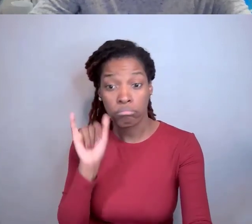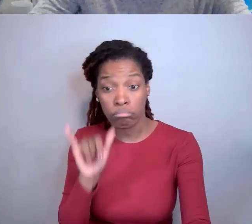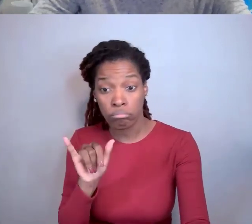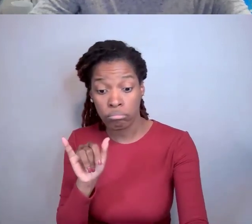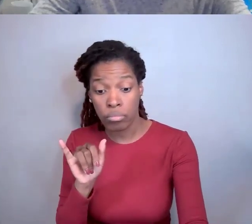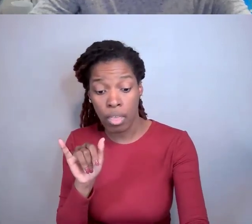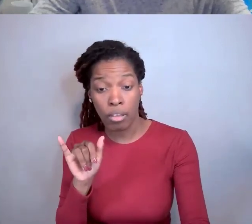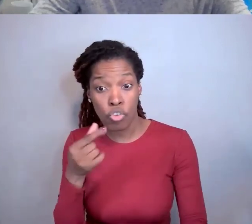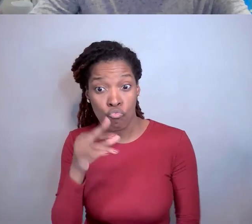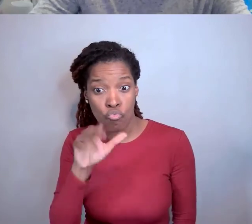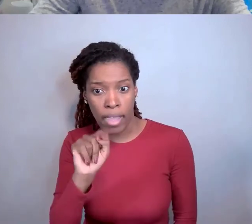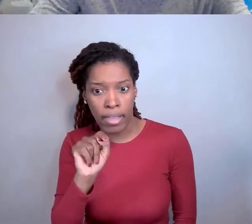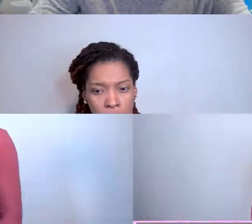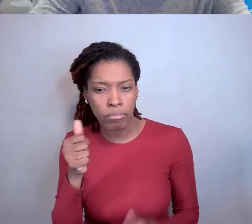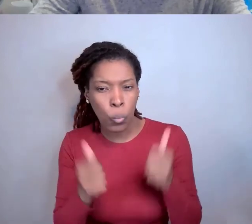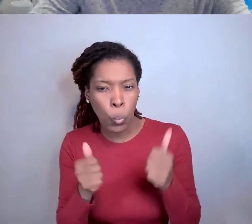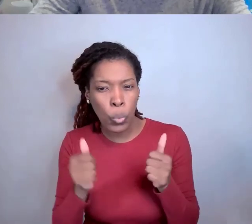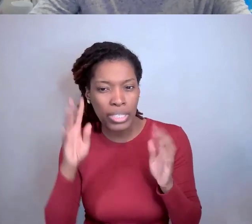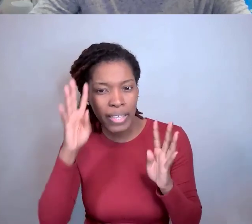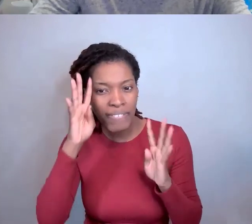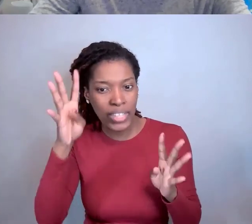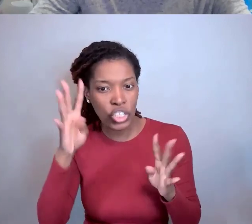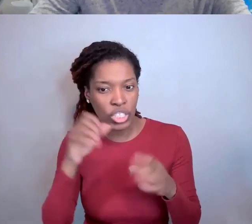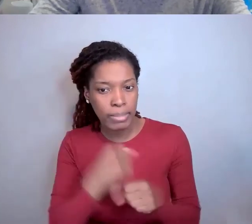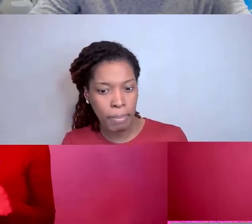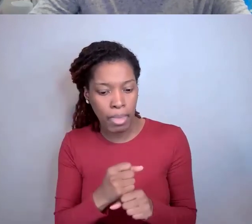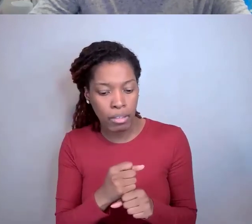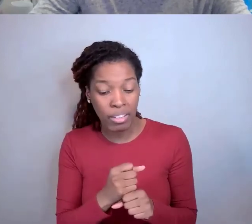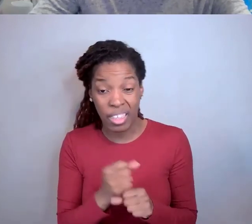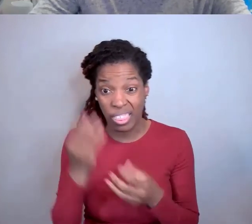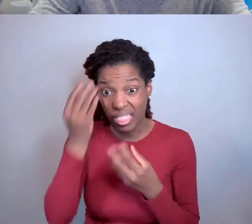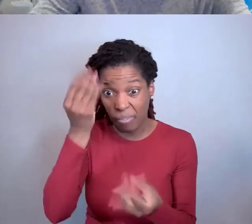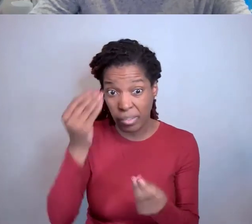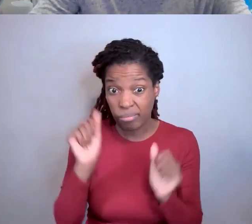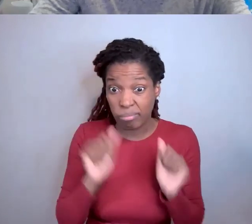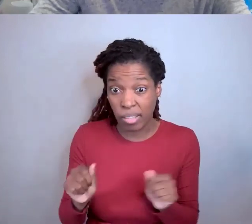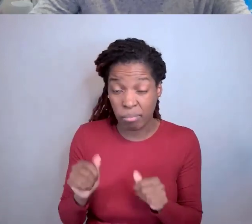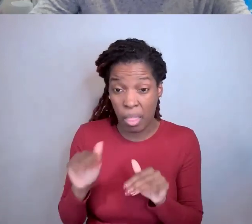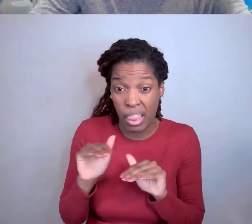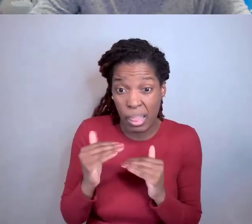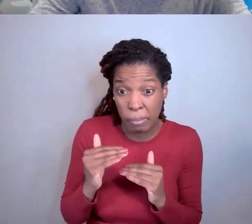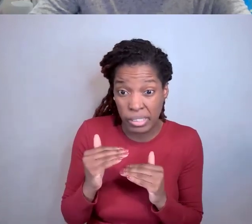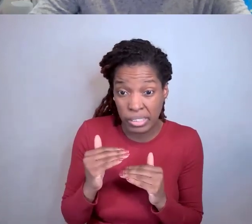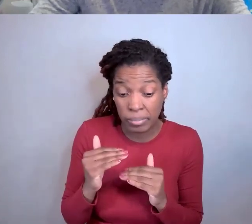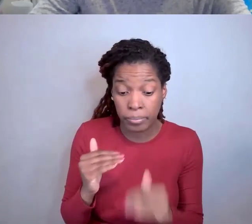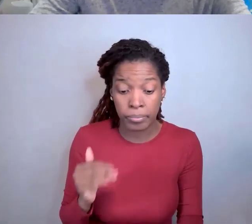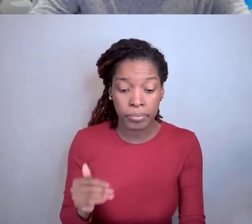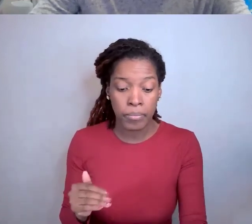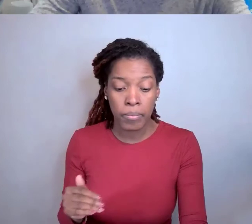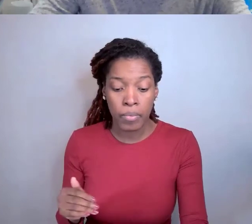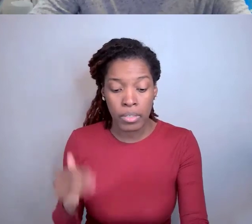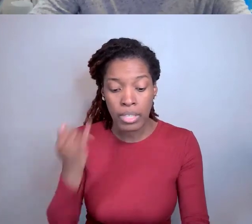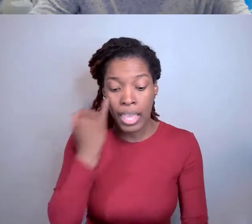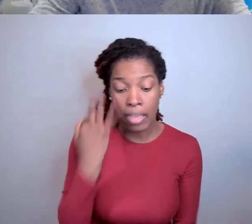And there's very limited amount of information there, right? You tell us there's an invention under a particular grant.